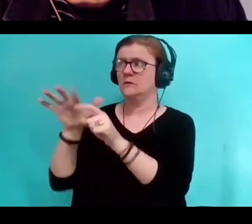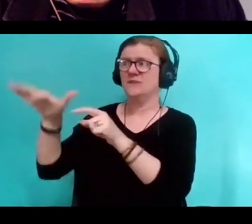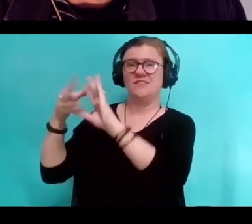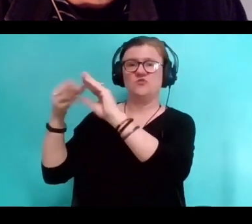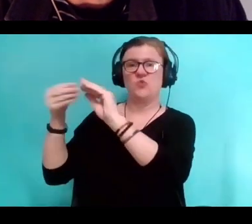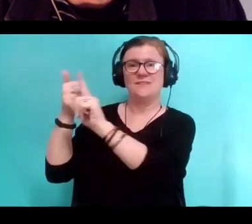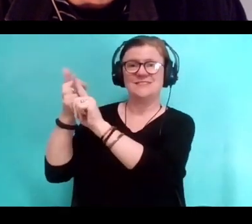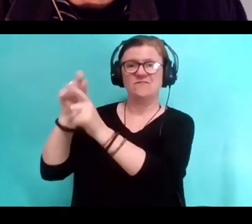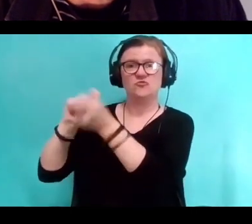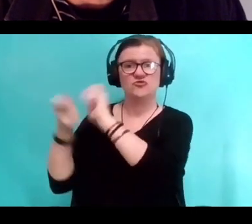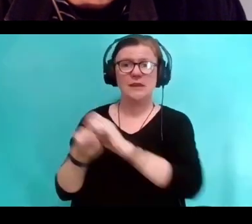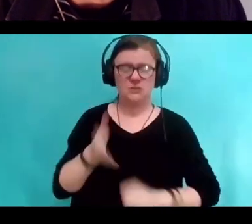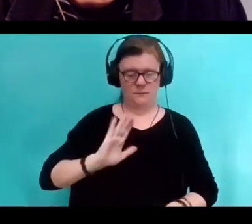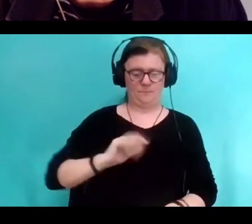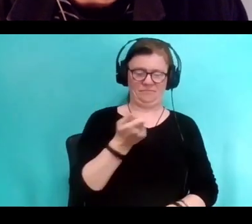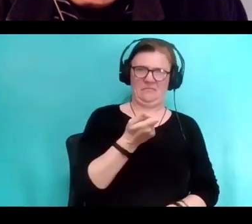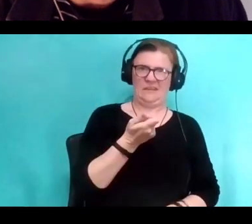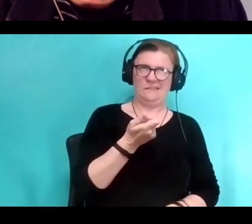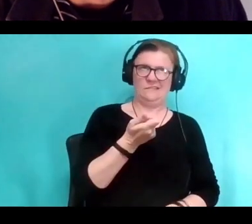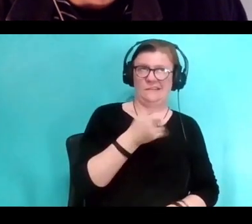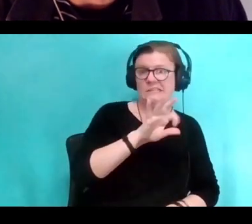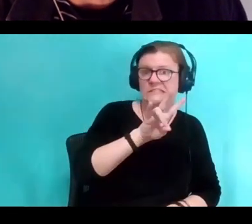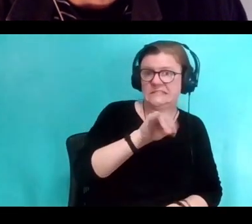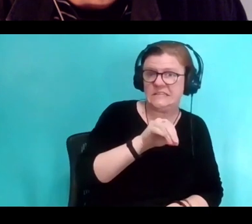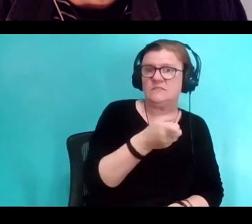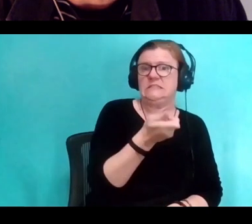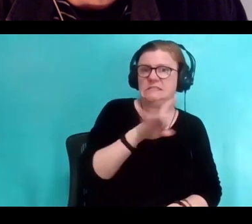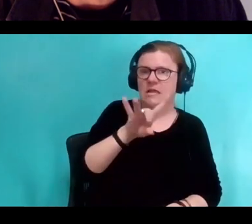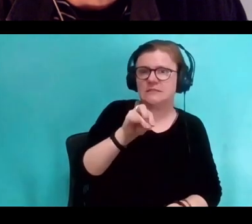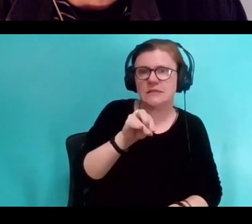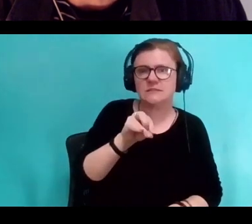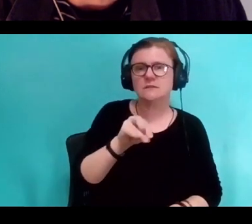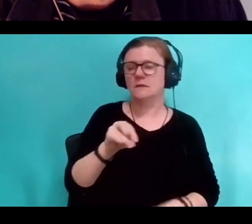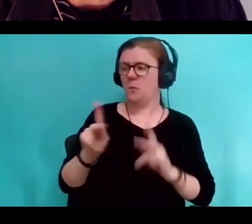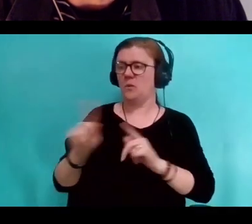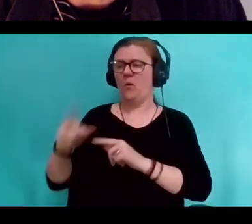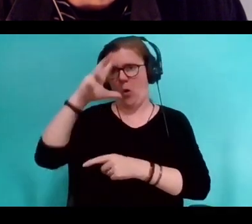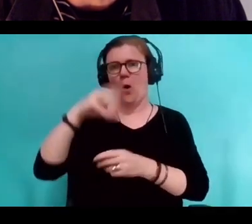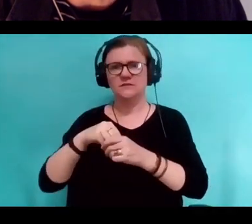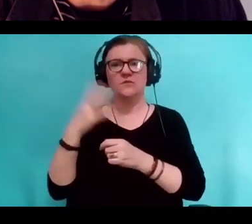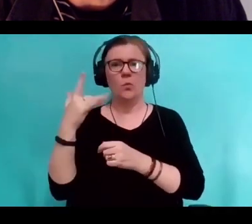Back in the 1980s, 1970s, that dominant narrative was autism was caused by the refrigerator mother.